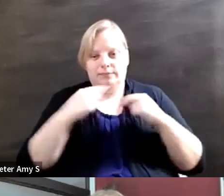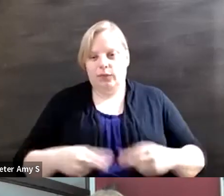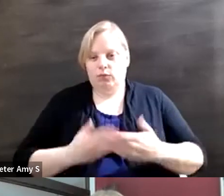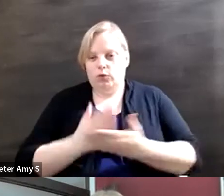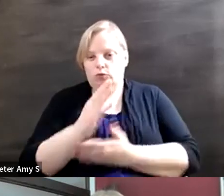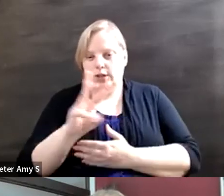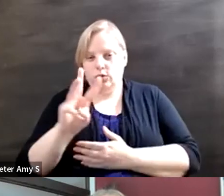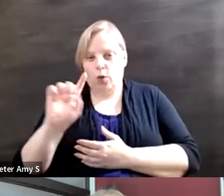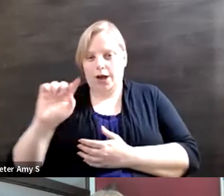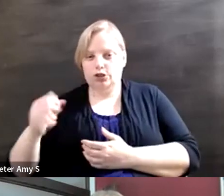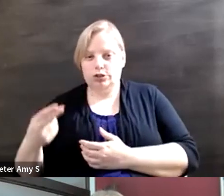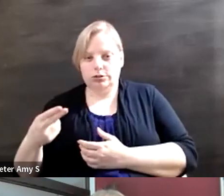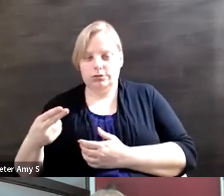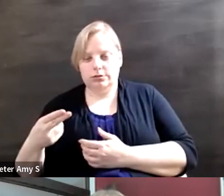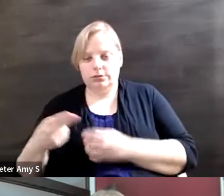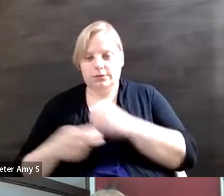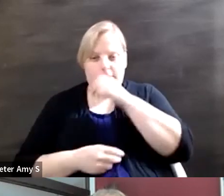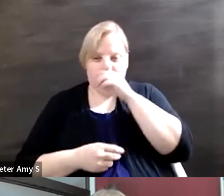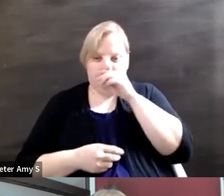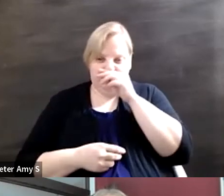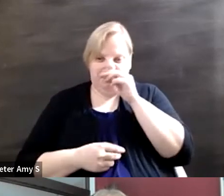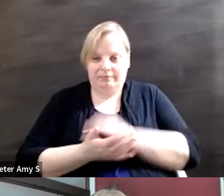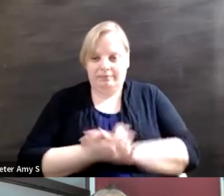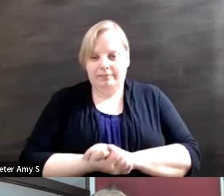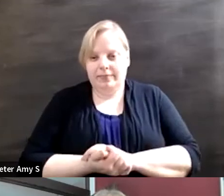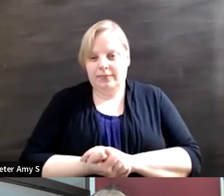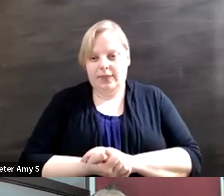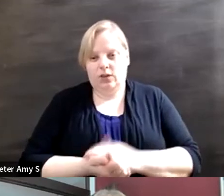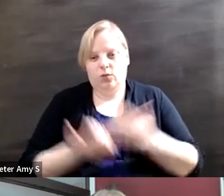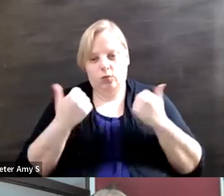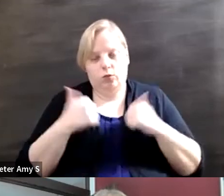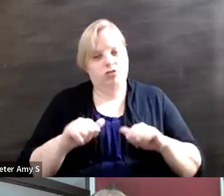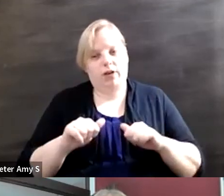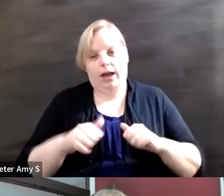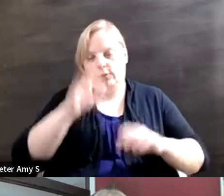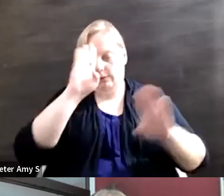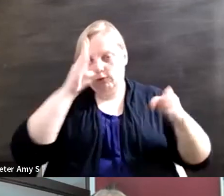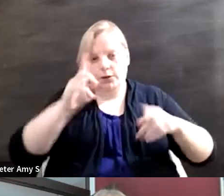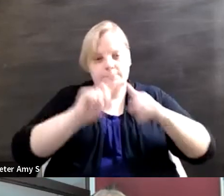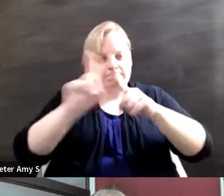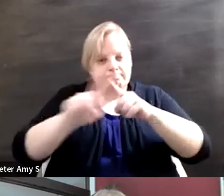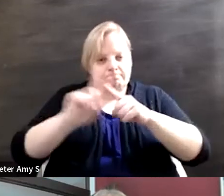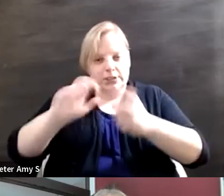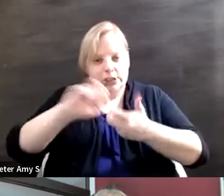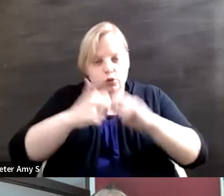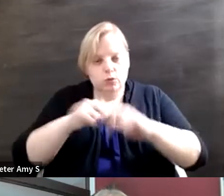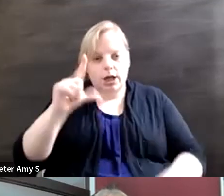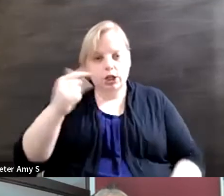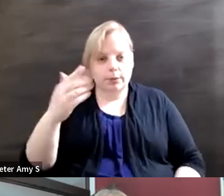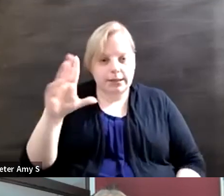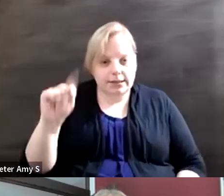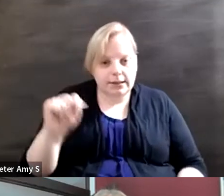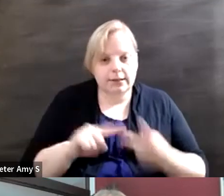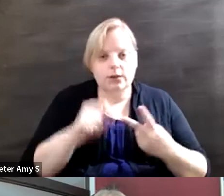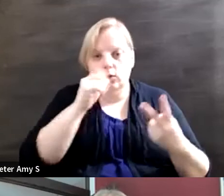you know we are a lot of divisions we work that work in different issues LGBT or women's rights